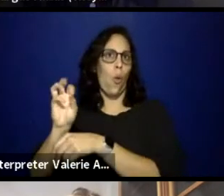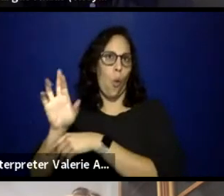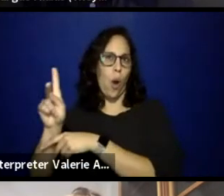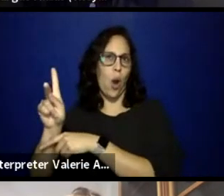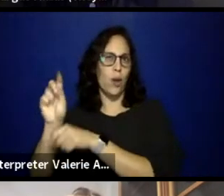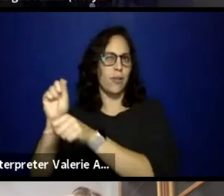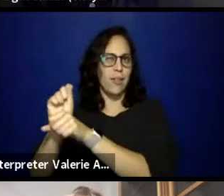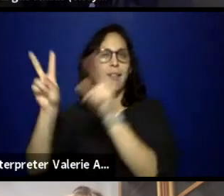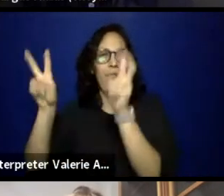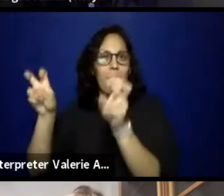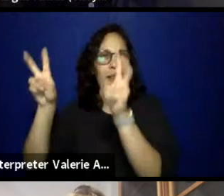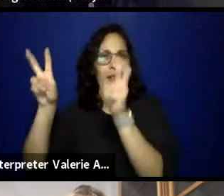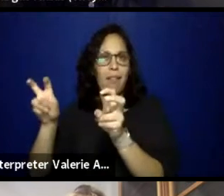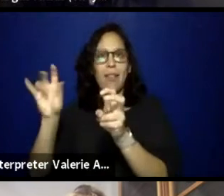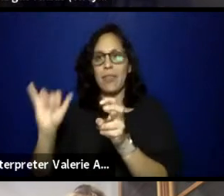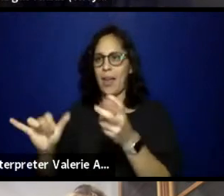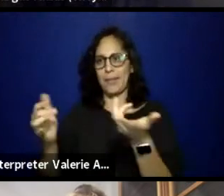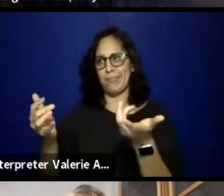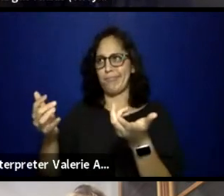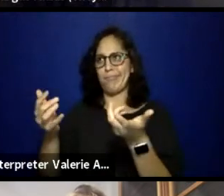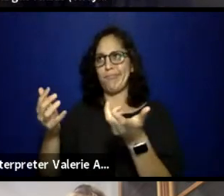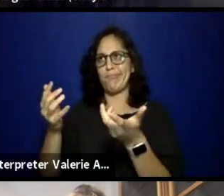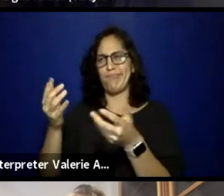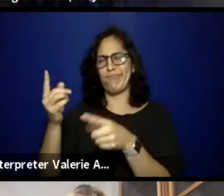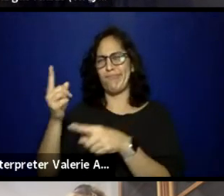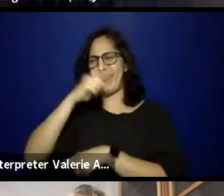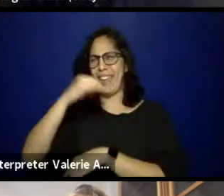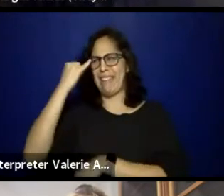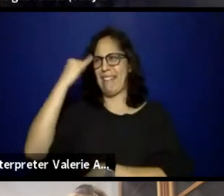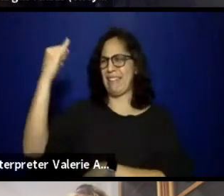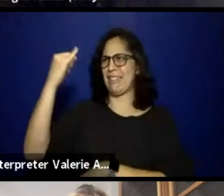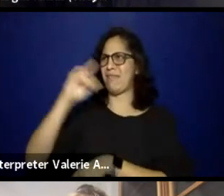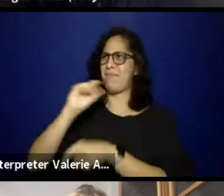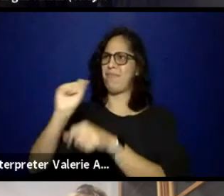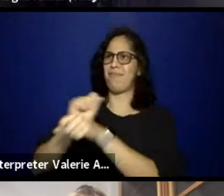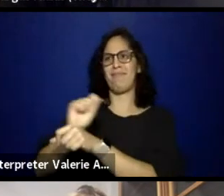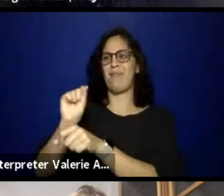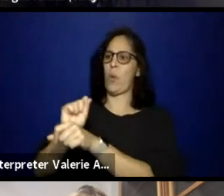and organizations that work to know how to like apologize